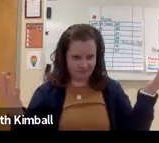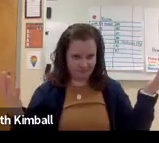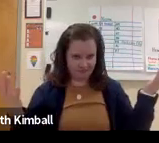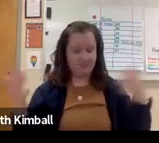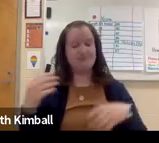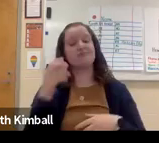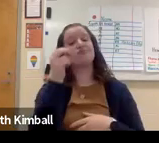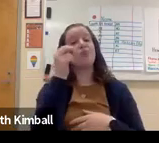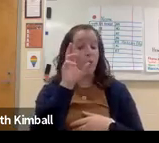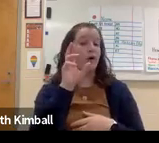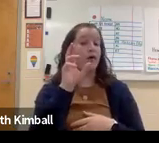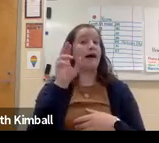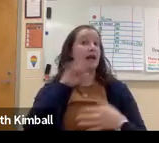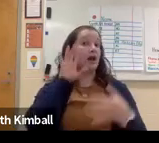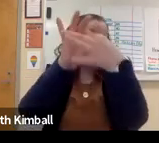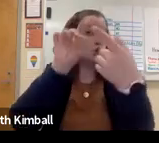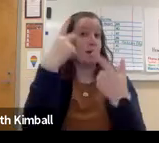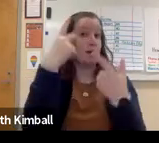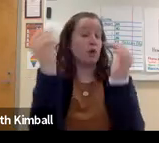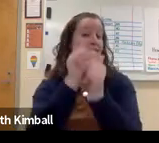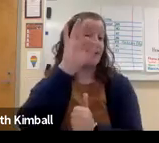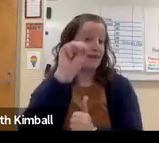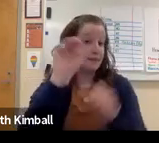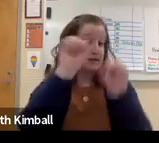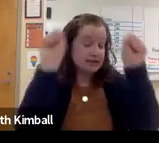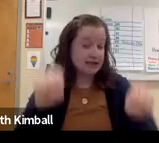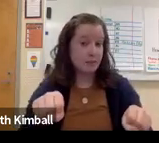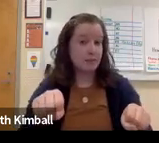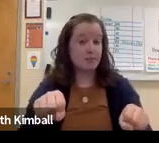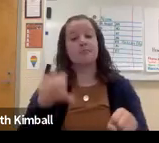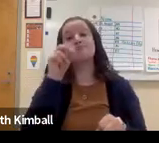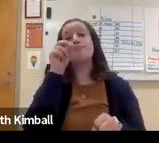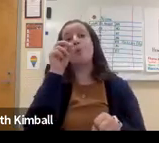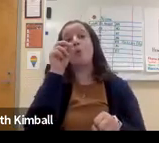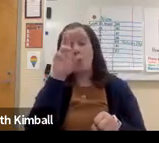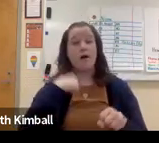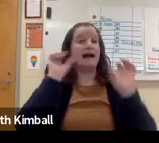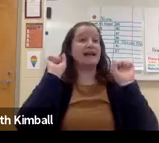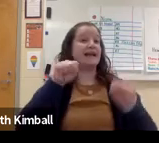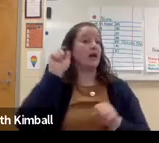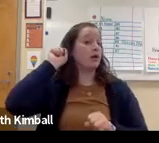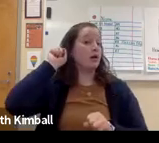And so that's one way that we can use that type of technology. Or I'm able to connect to an FM system